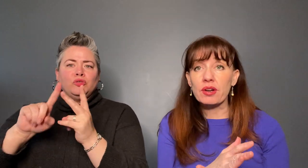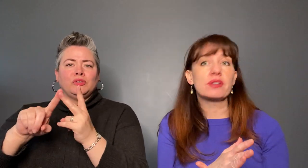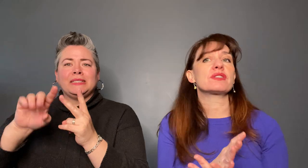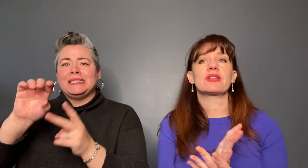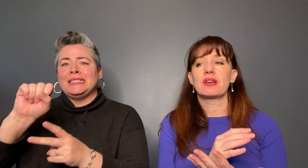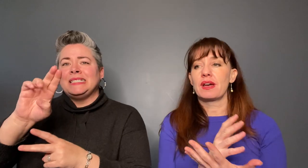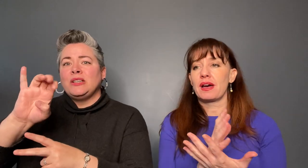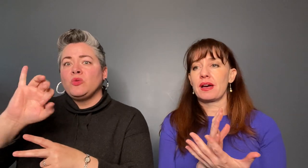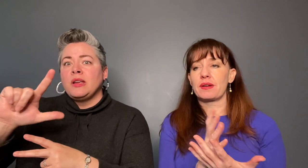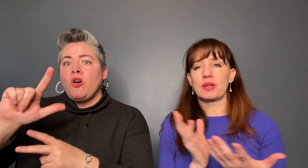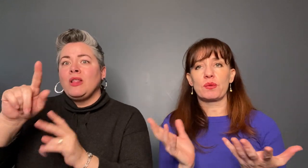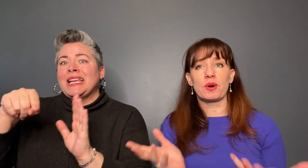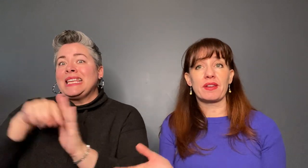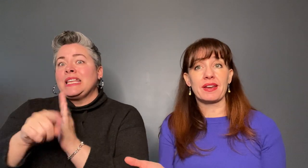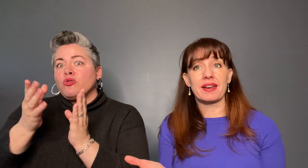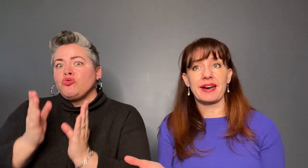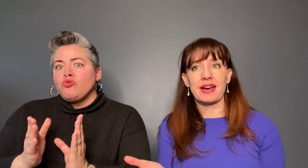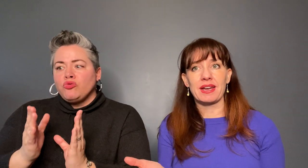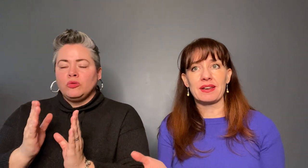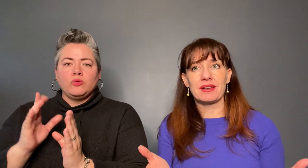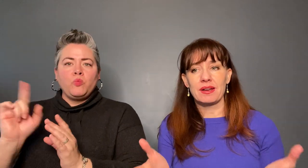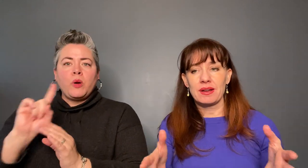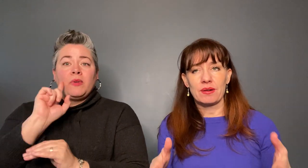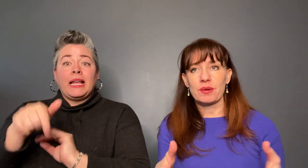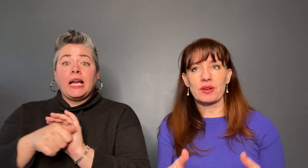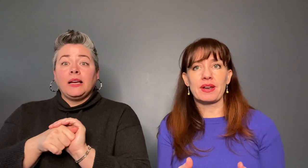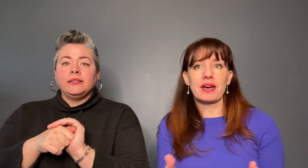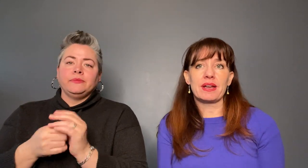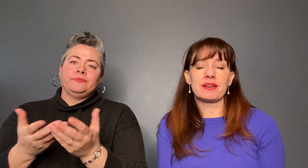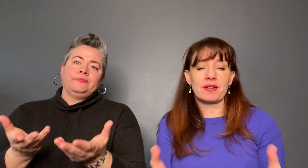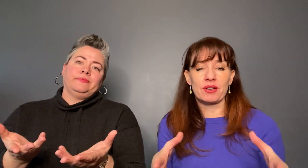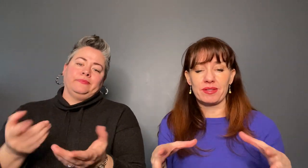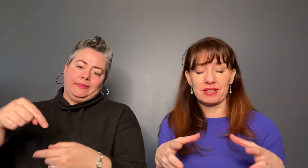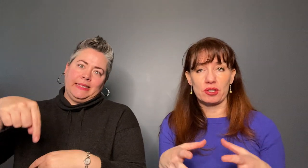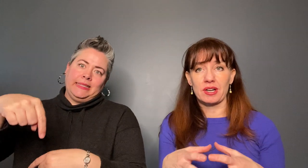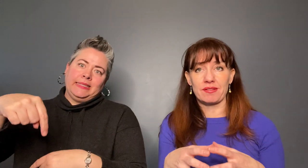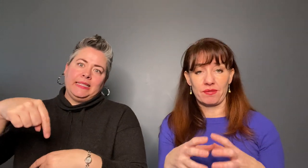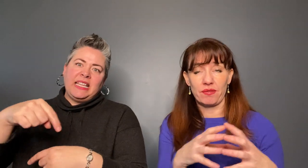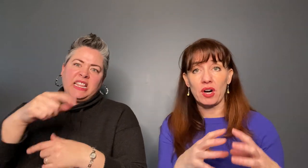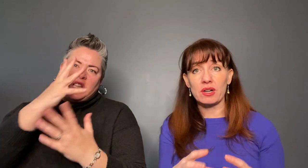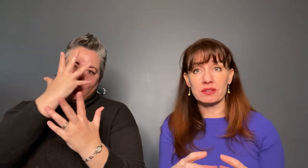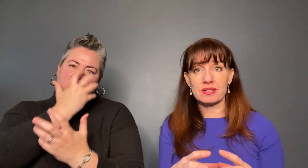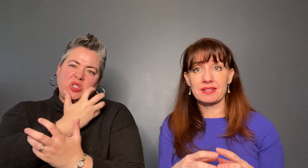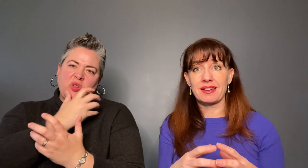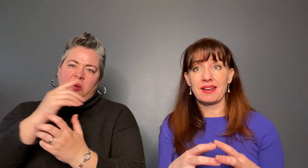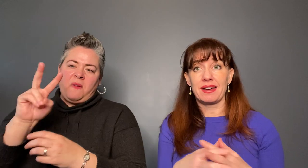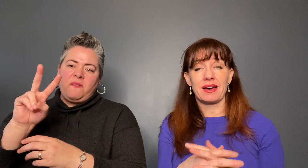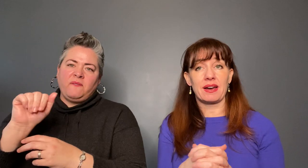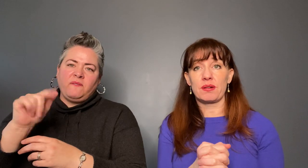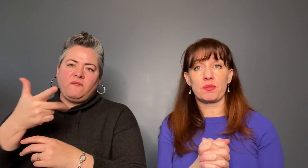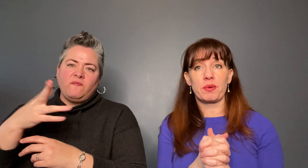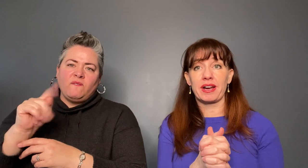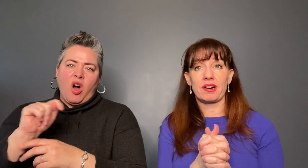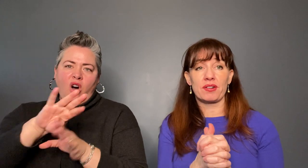are they gonna hide well? They're gonna hide down here in these dark vaults